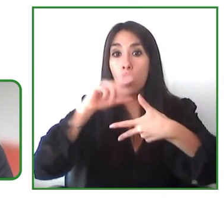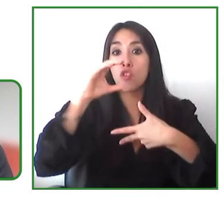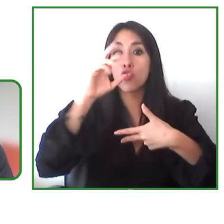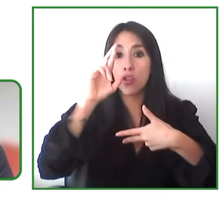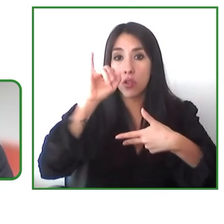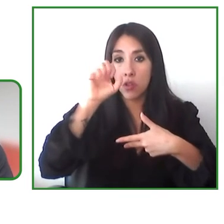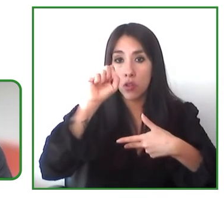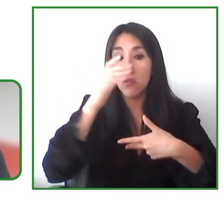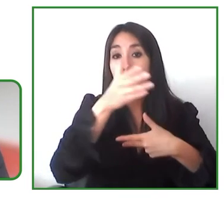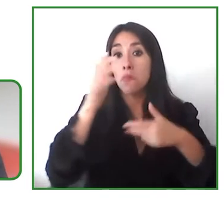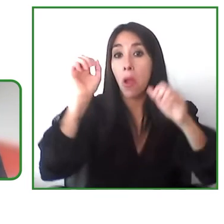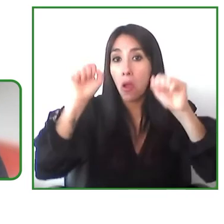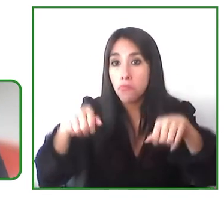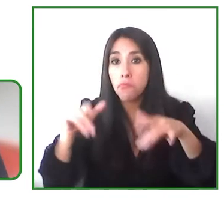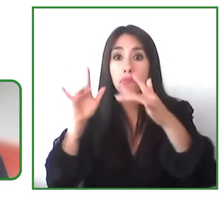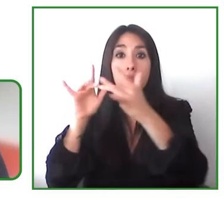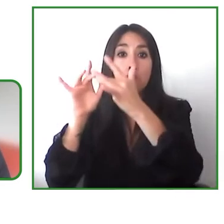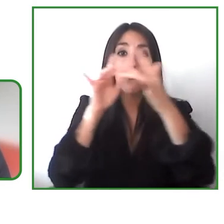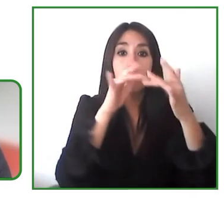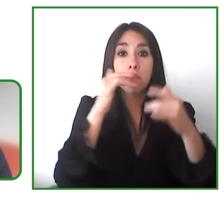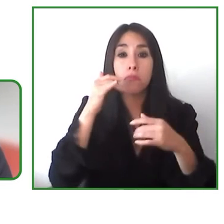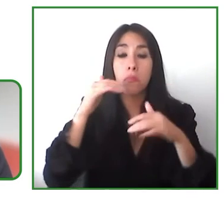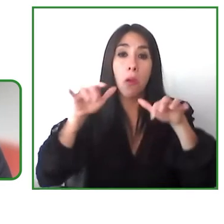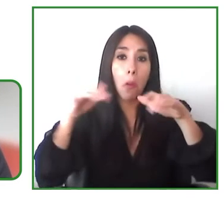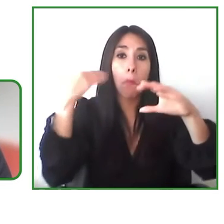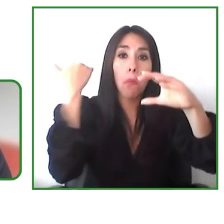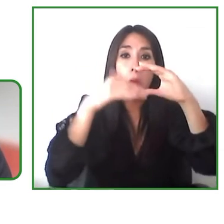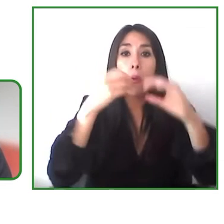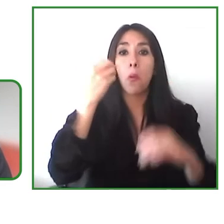there for collaboration and for sharing all the lessons you've